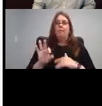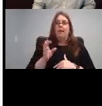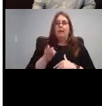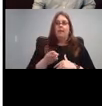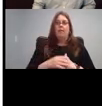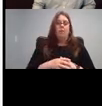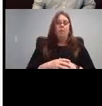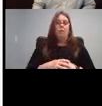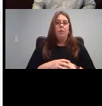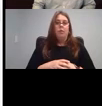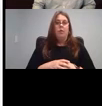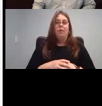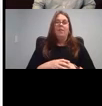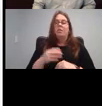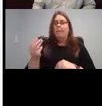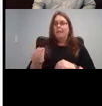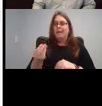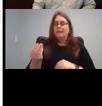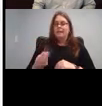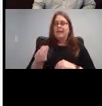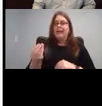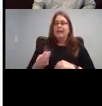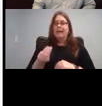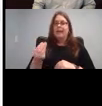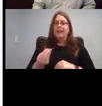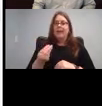somebody reads a story with you.